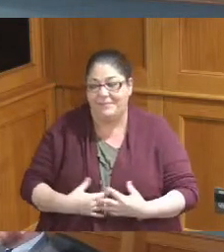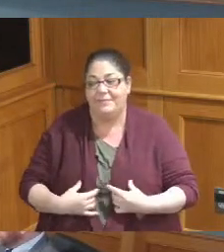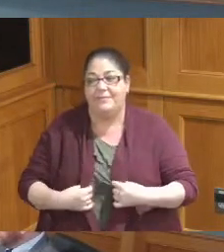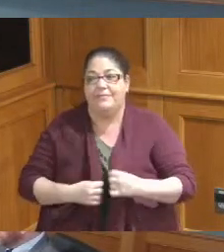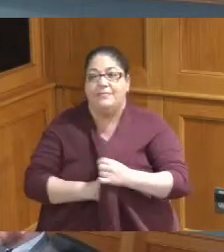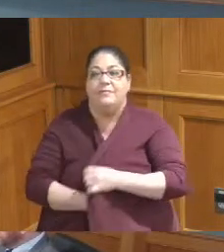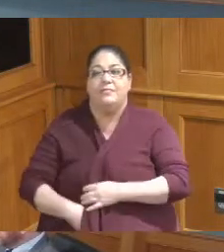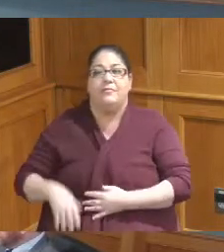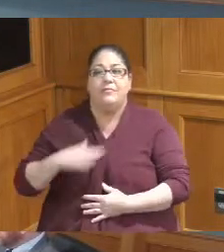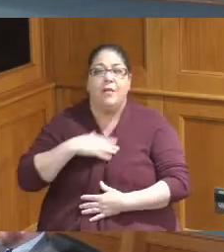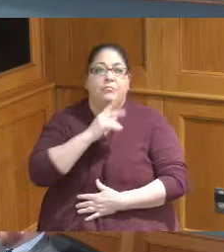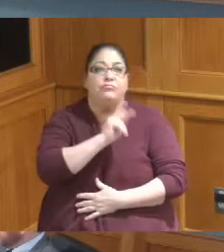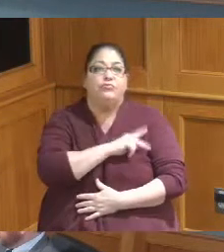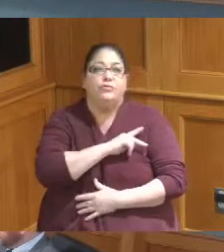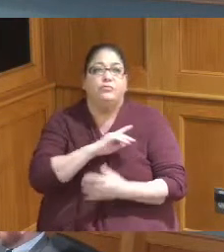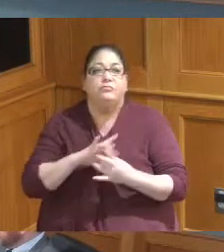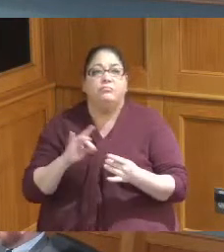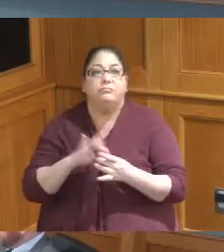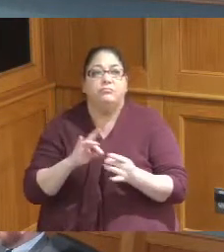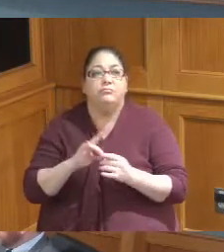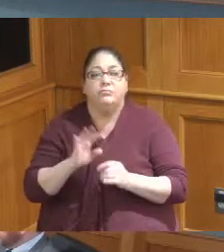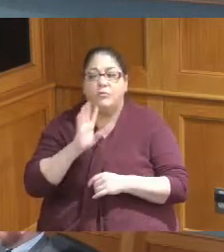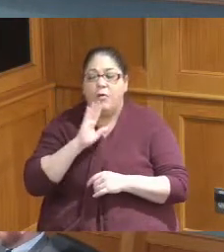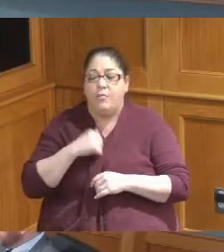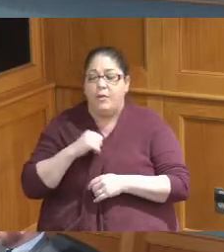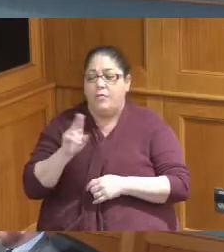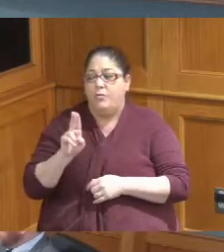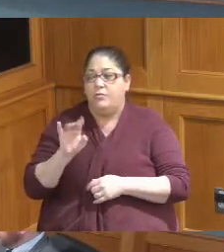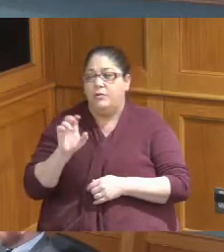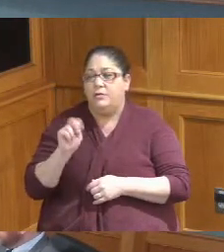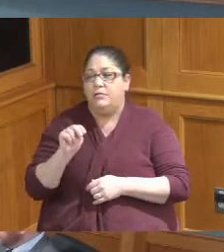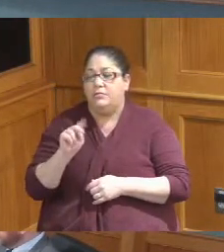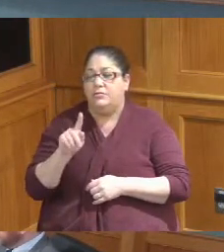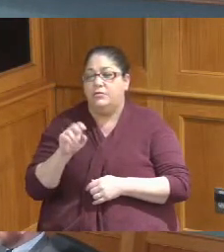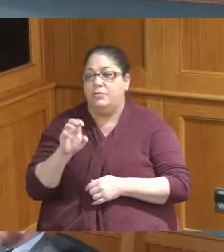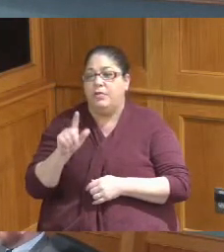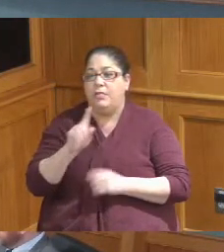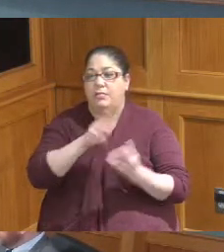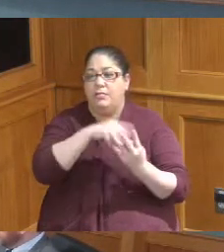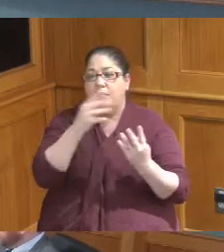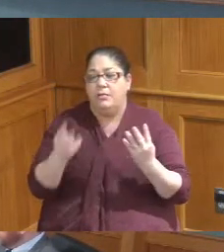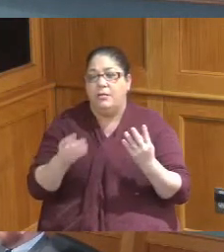note and as you were talking about Union Terminal and just a testament really of how far we've come